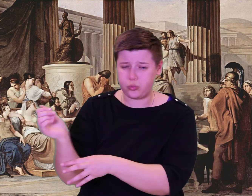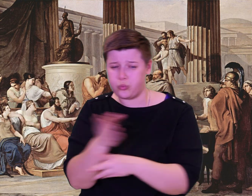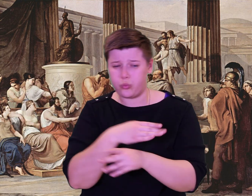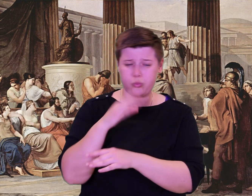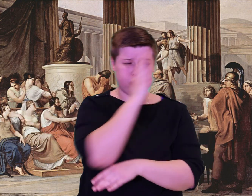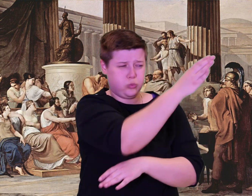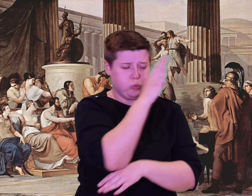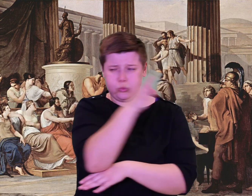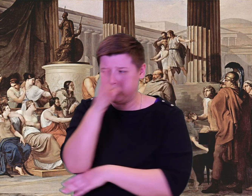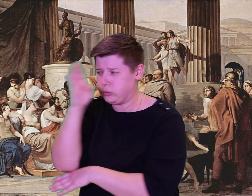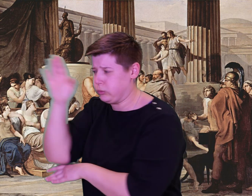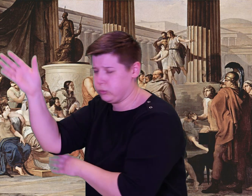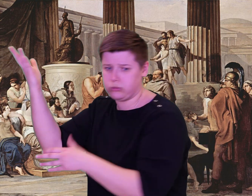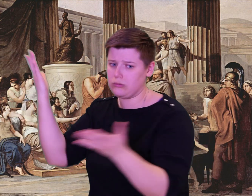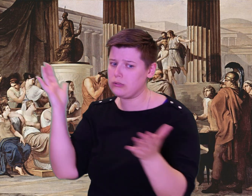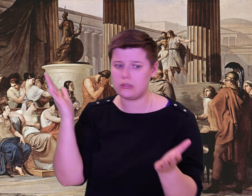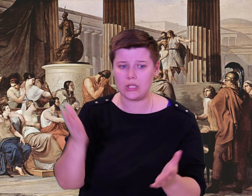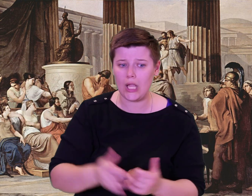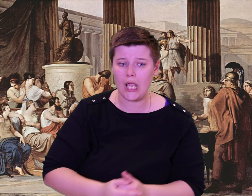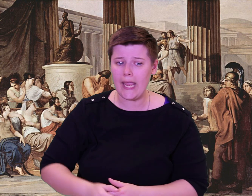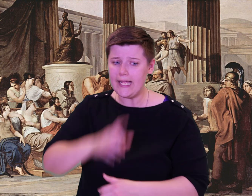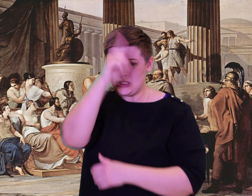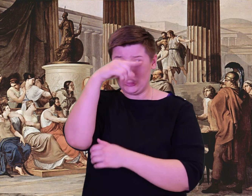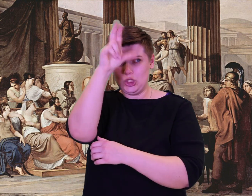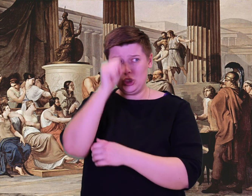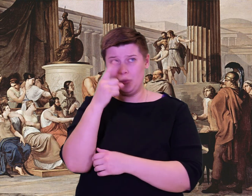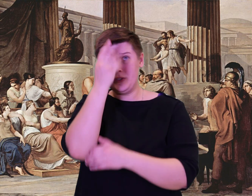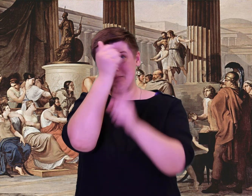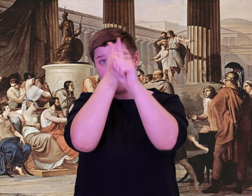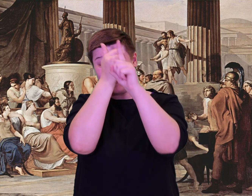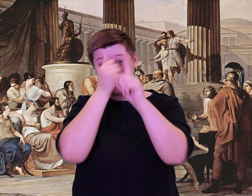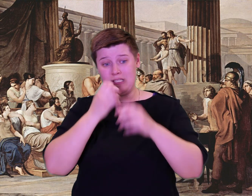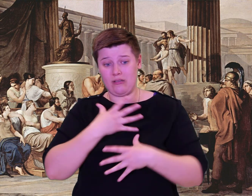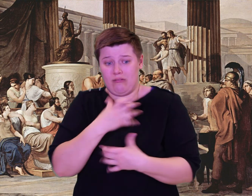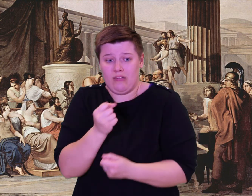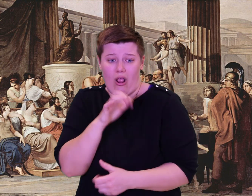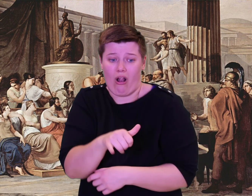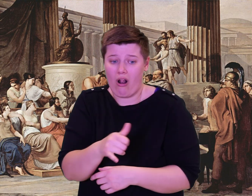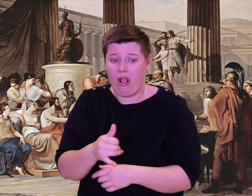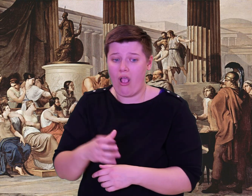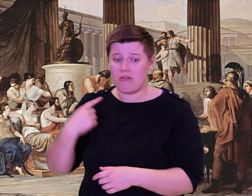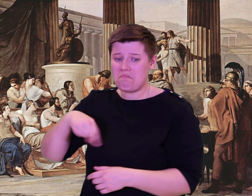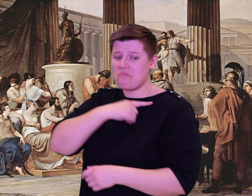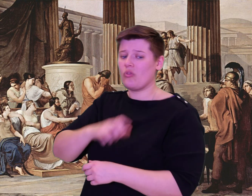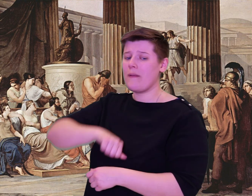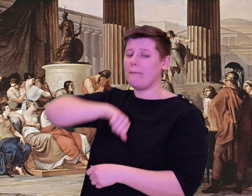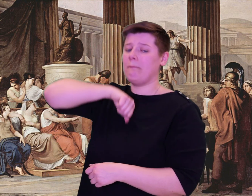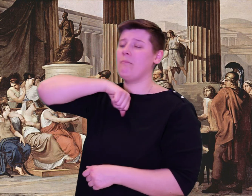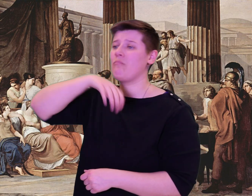and guests. Please, sir, my lord, respect the gods. We are your suppliants,